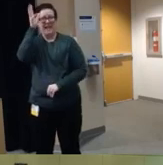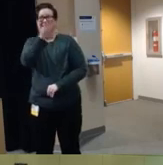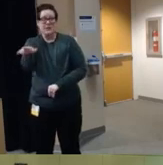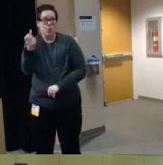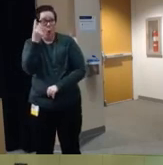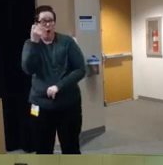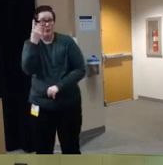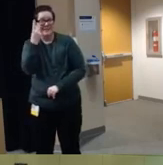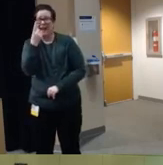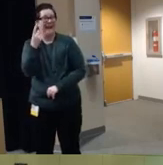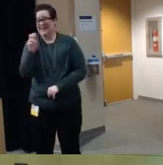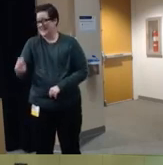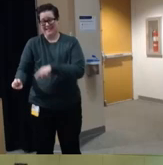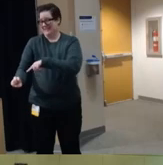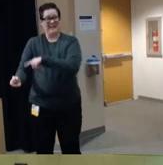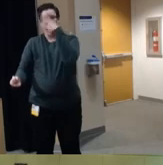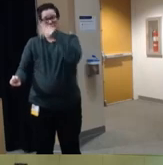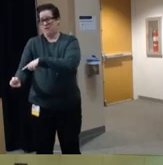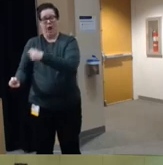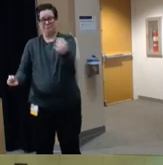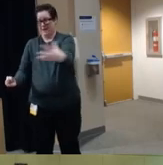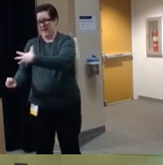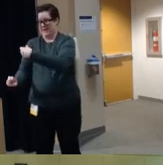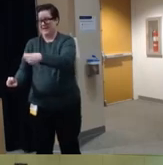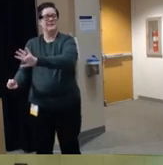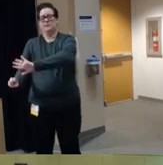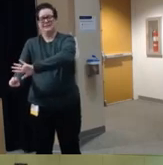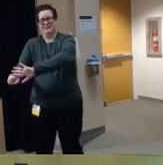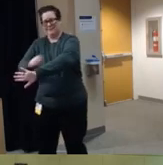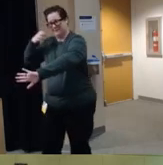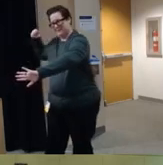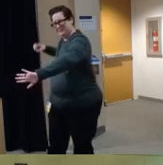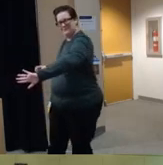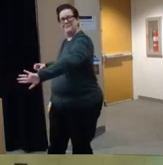that you know putting a child in a front seat in front of an airbag is actually deadly um and so